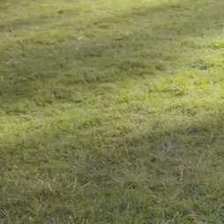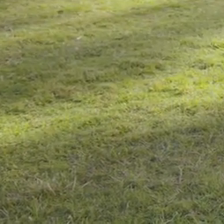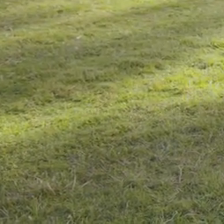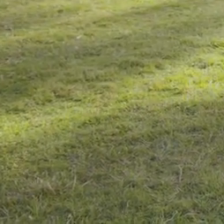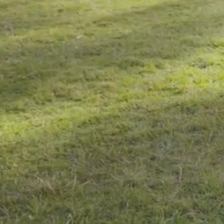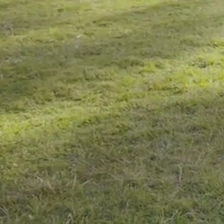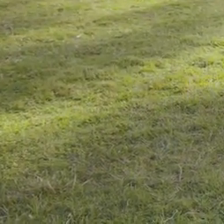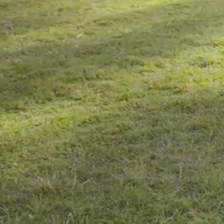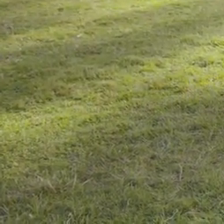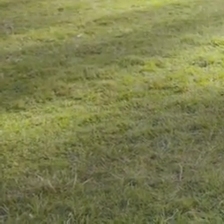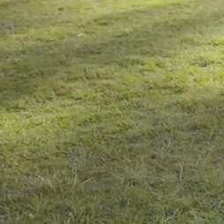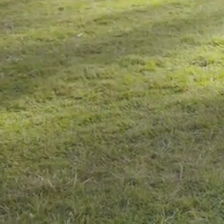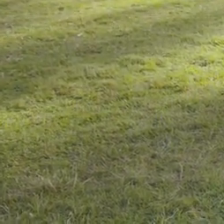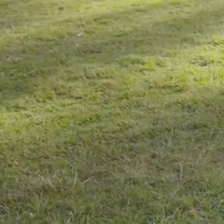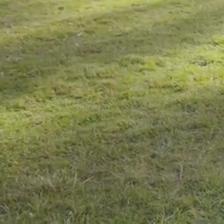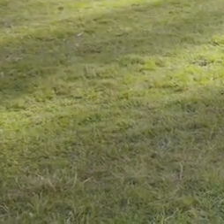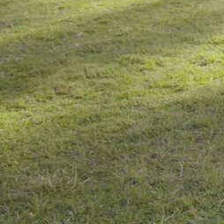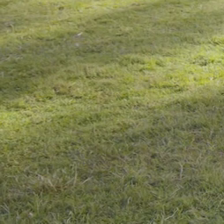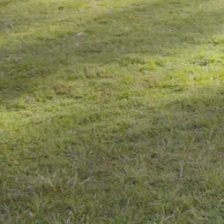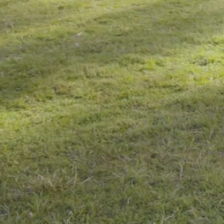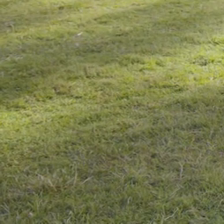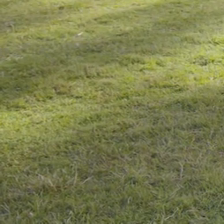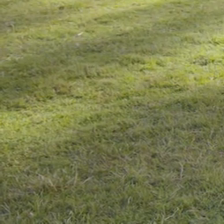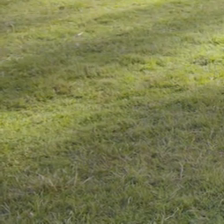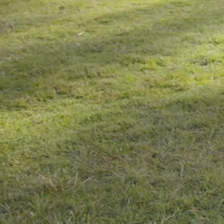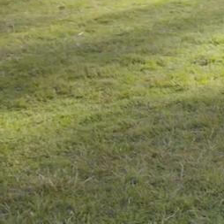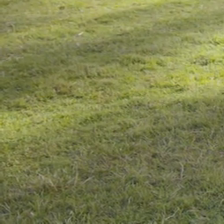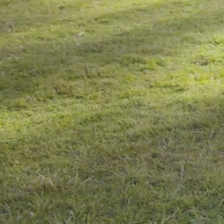Nice. Now let's maybe try ice-skating, on the ice. Okay, ready?